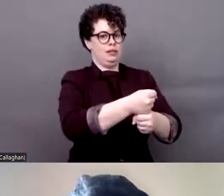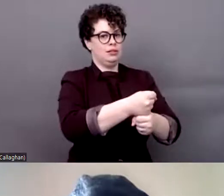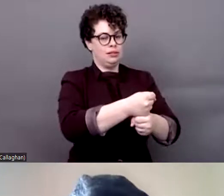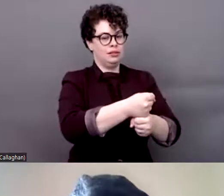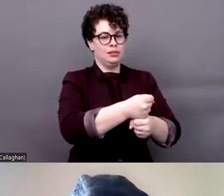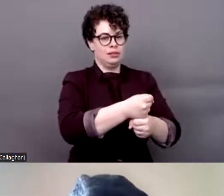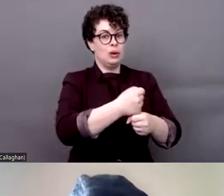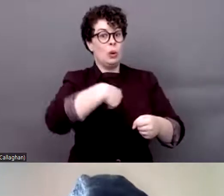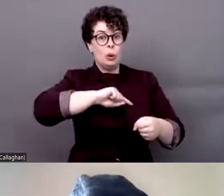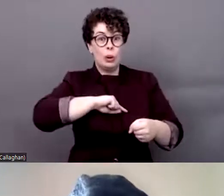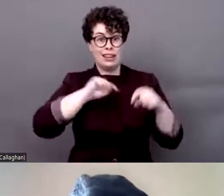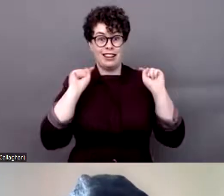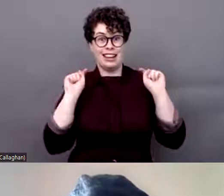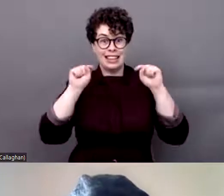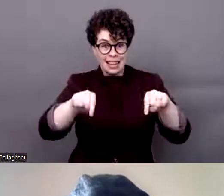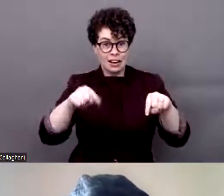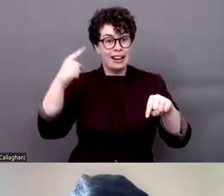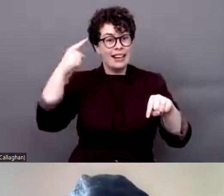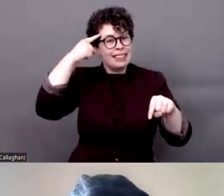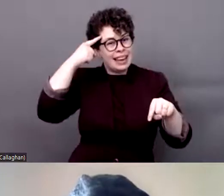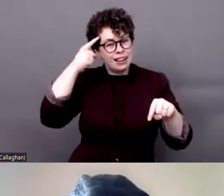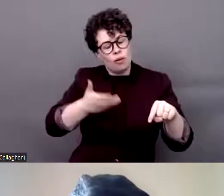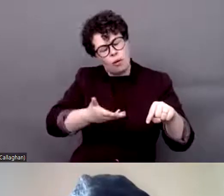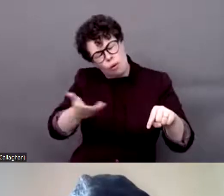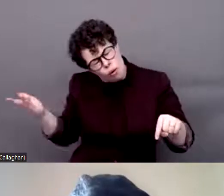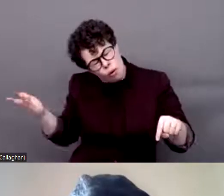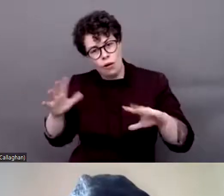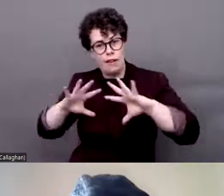world and we are standing with them at this difficult time.